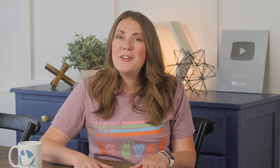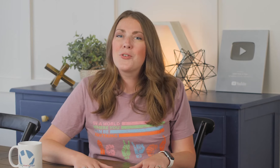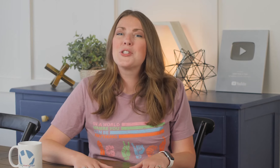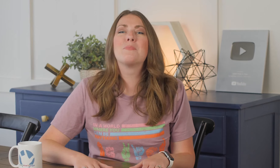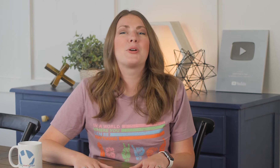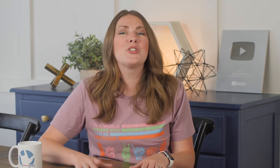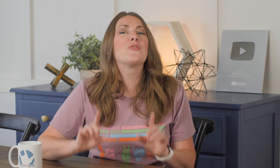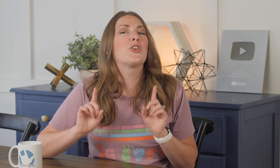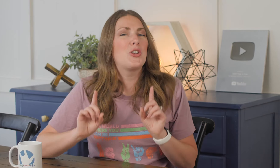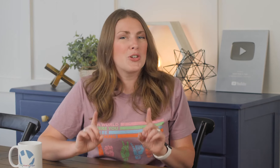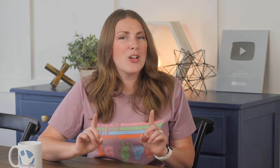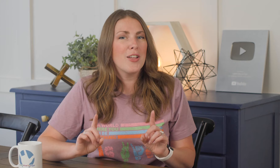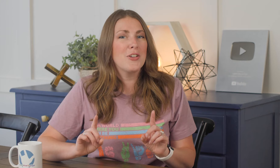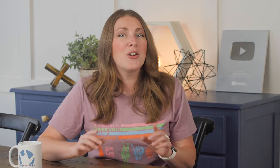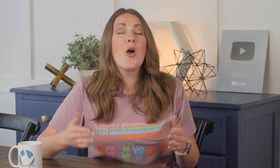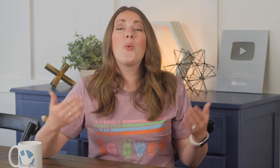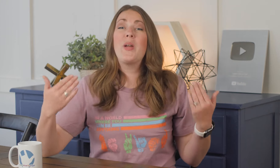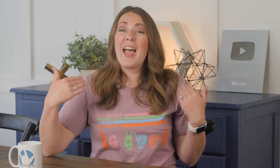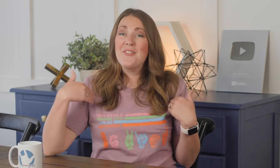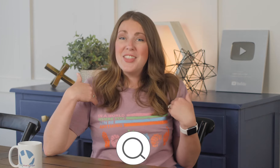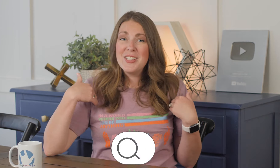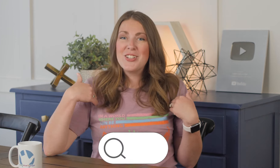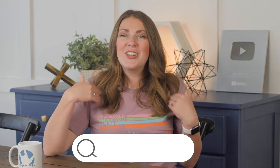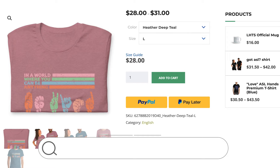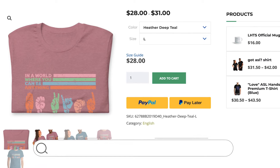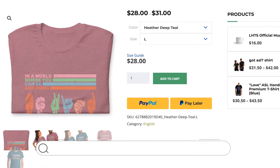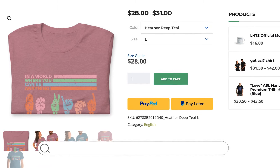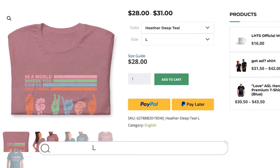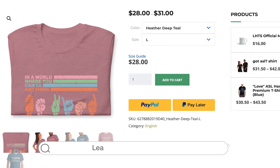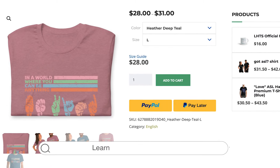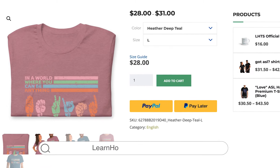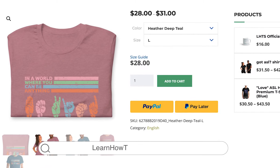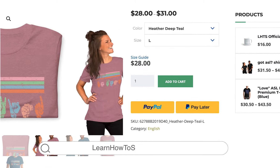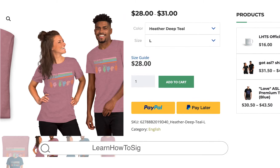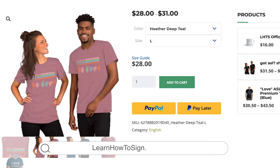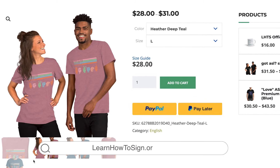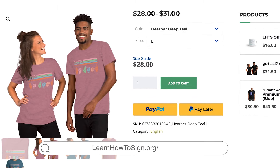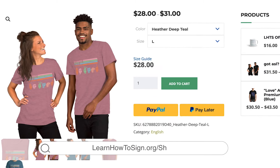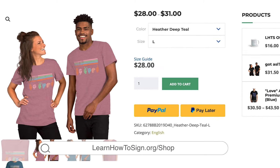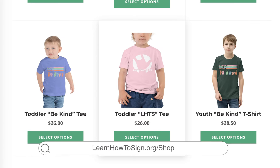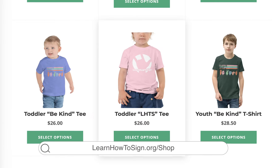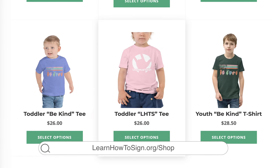for some merch for your toddler. We have this shirt in both adult and child sizes.